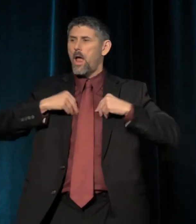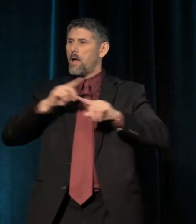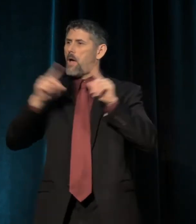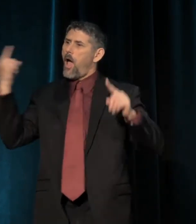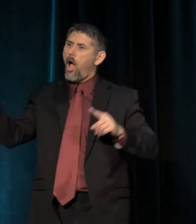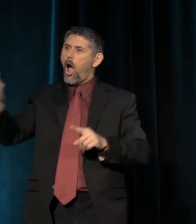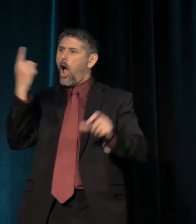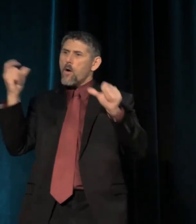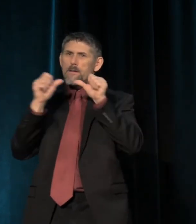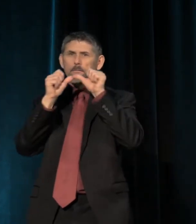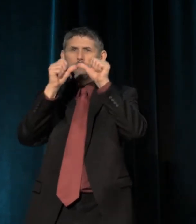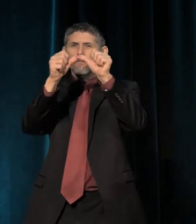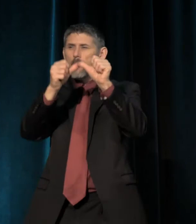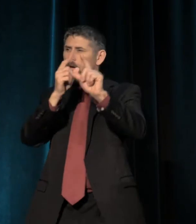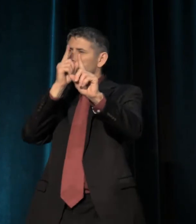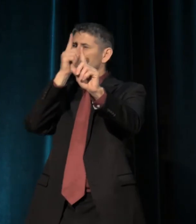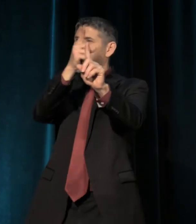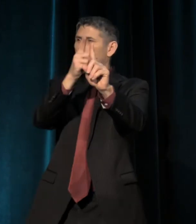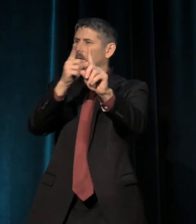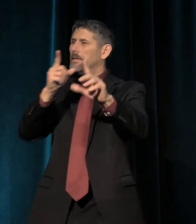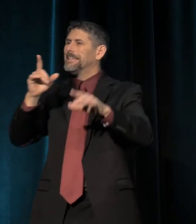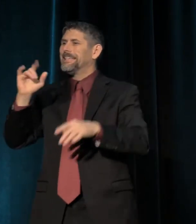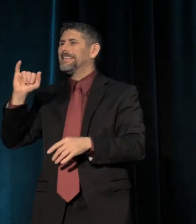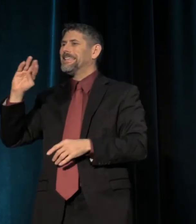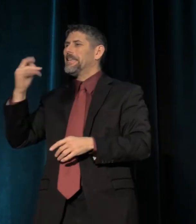It was an image of perfect natural form --